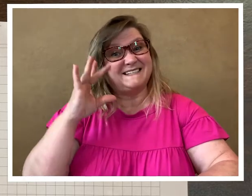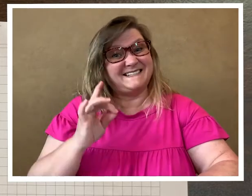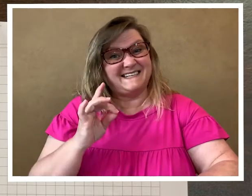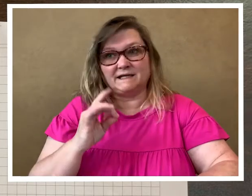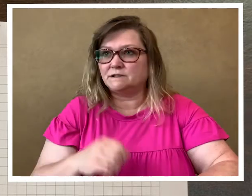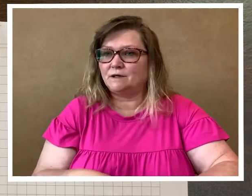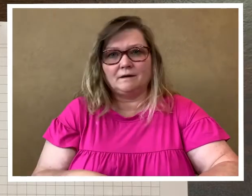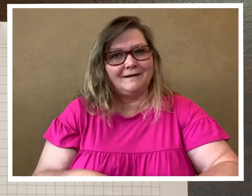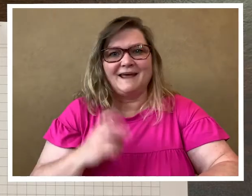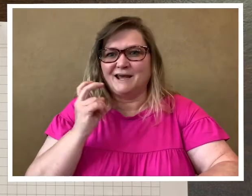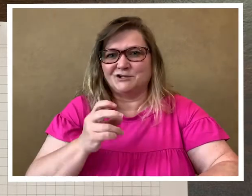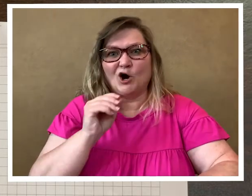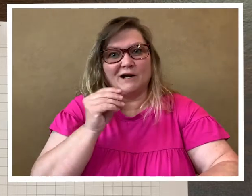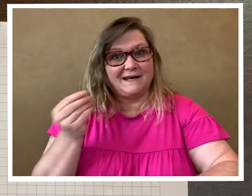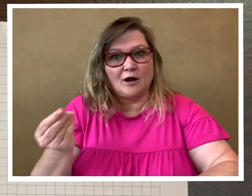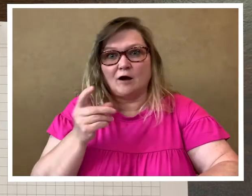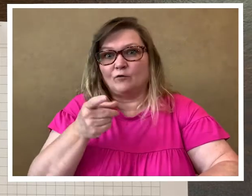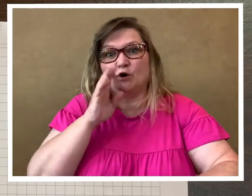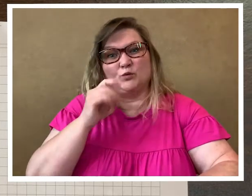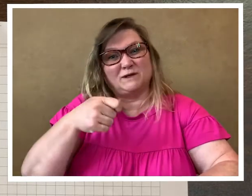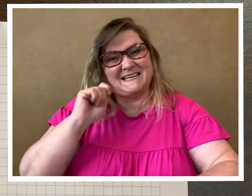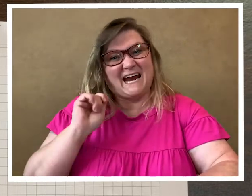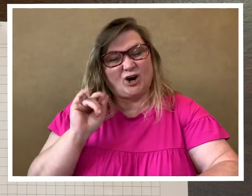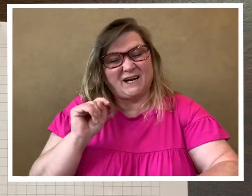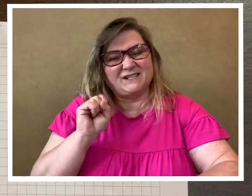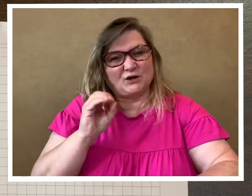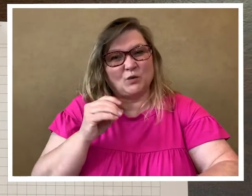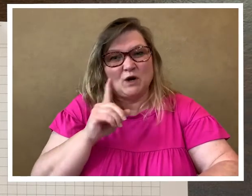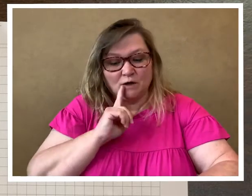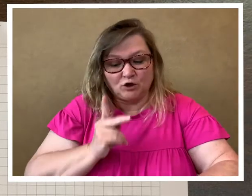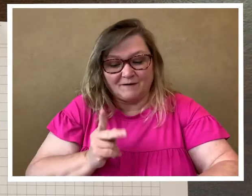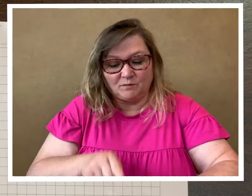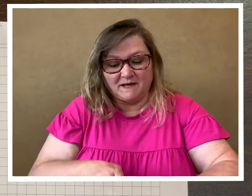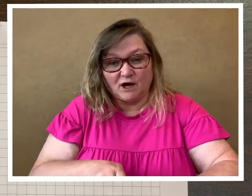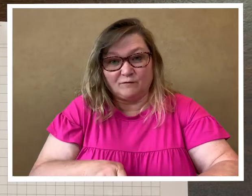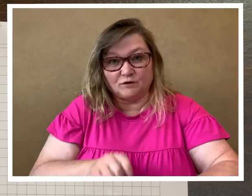sticks, it's hard to get off or you will tear it so you have to be careful. so